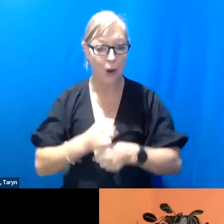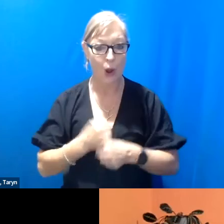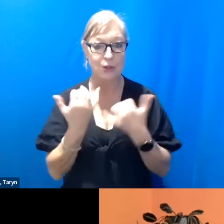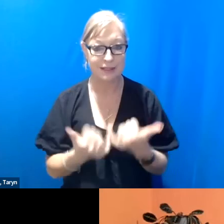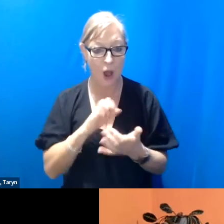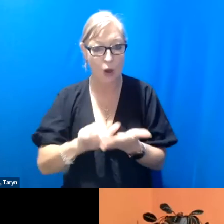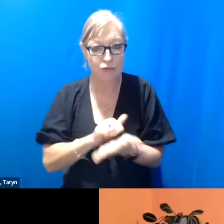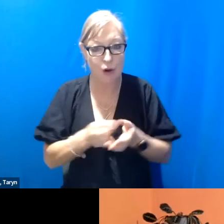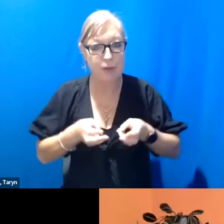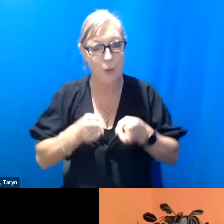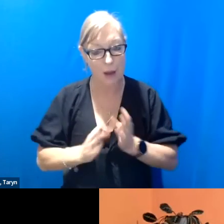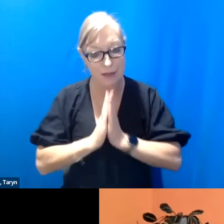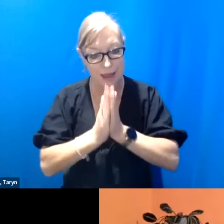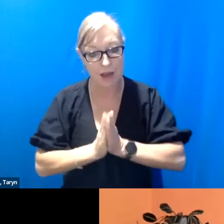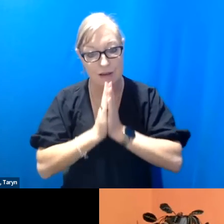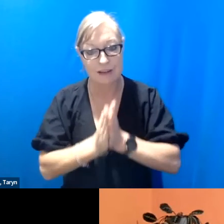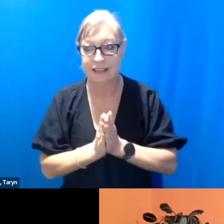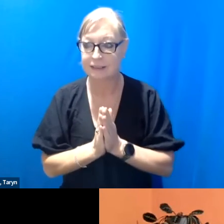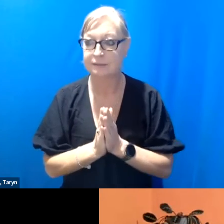this karakia feels right. Kia whakairia te tapu Kia wātea ai te ara Kia turuki whakataha ai Kia turuki whakataha ai Haumi e, hui e. Tāiki e!